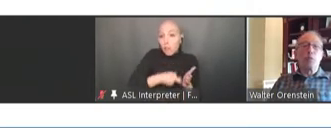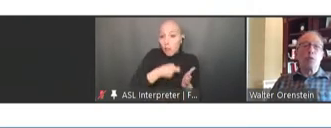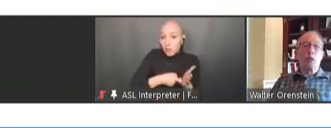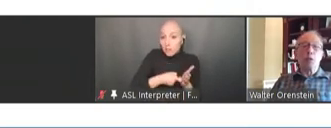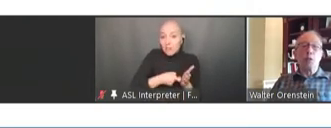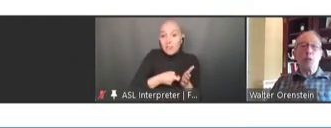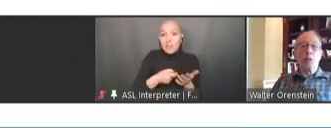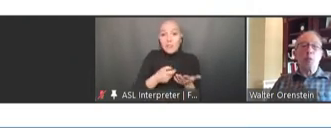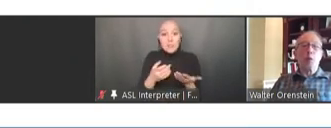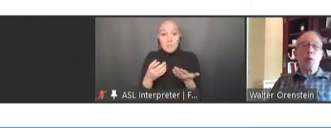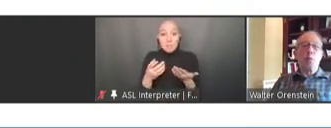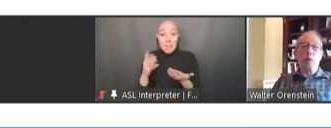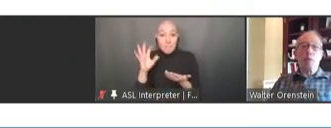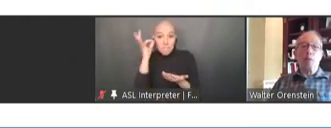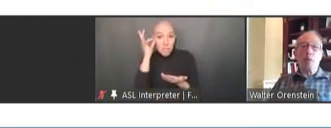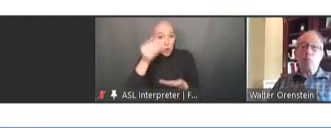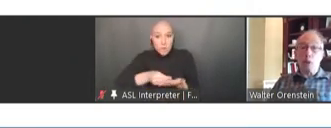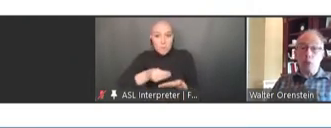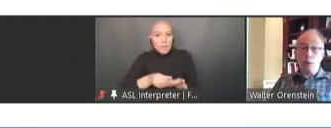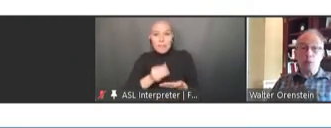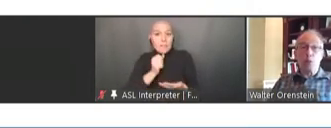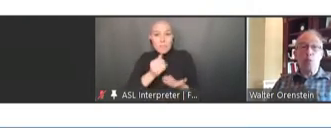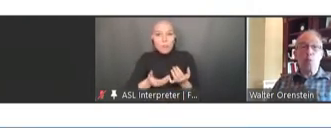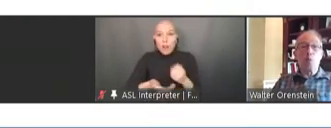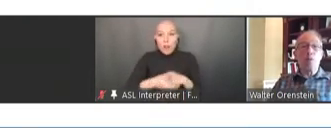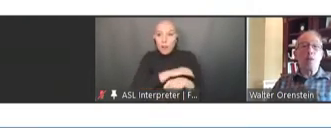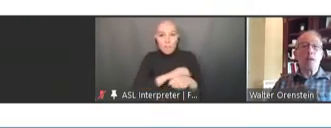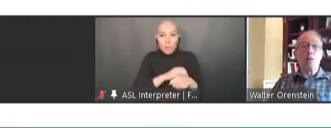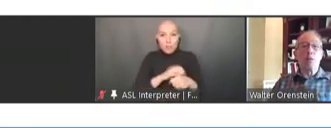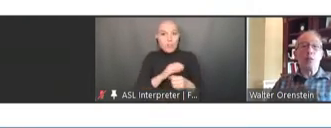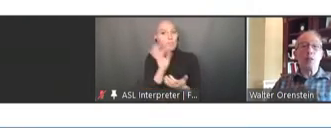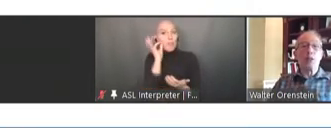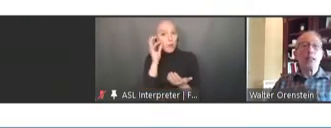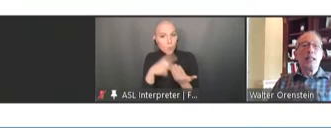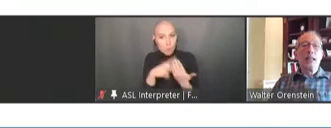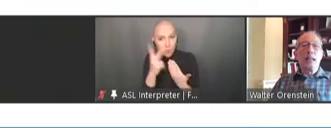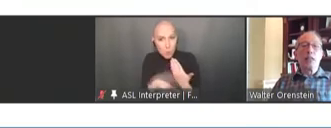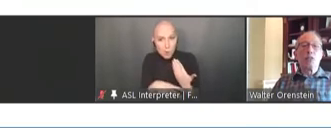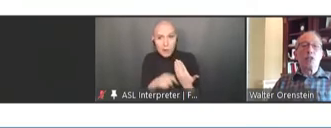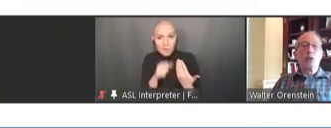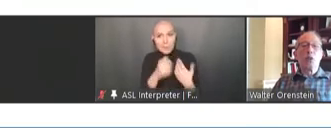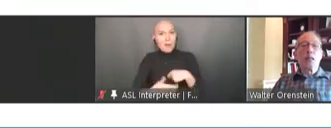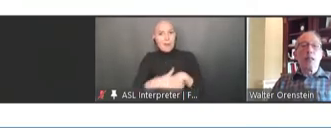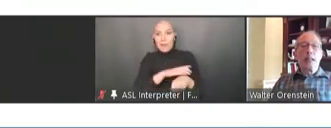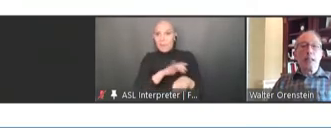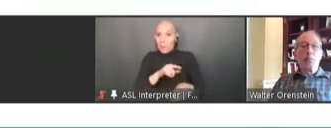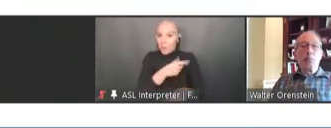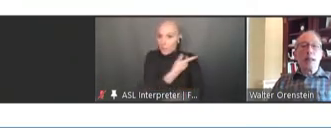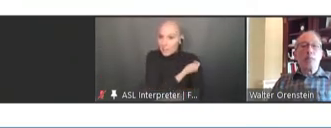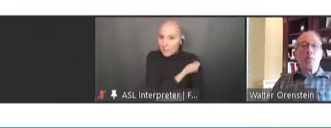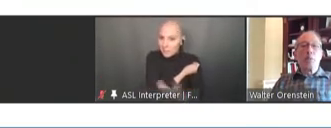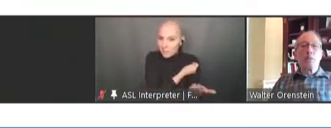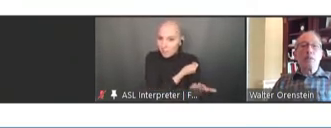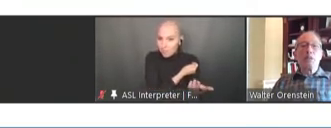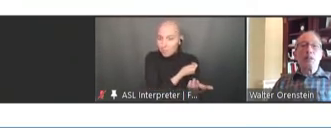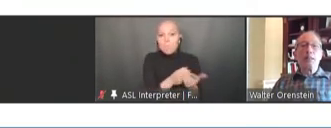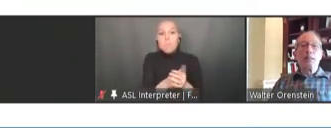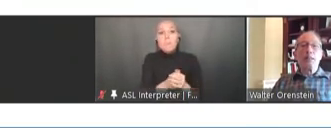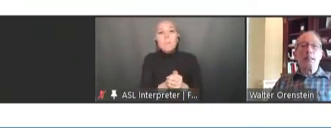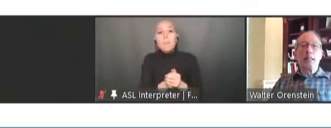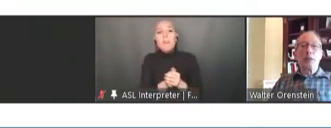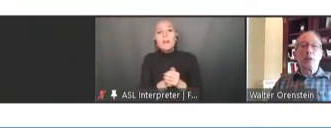through federal programs and federal funds. And so, it made the point of the need to not only